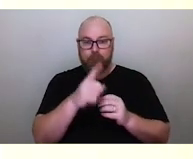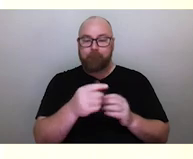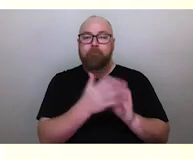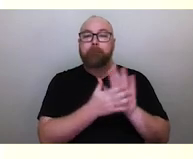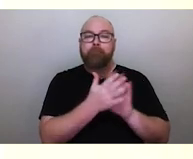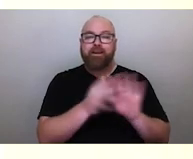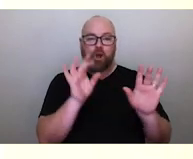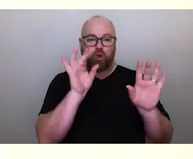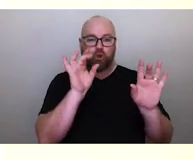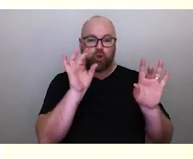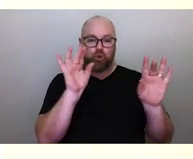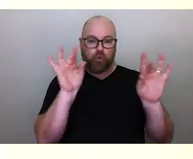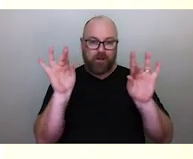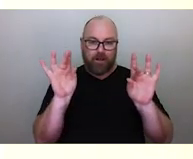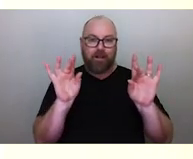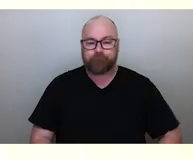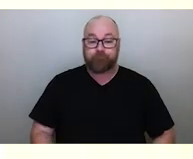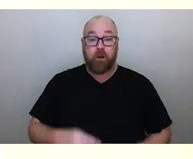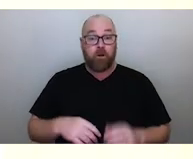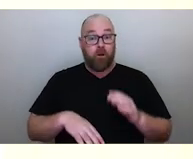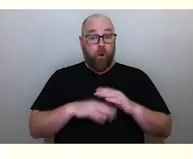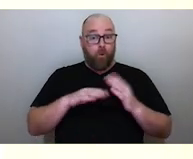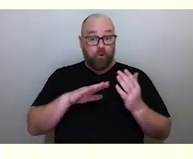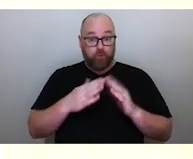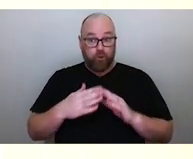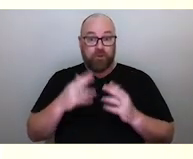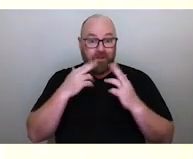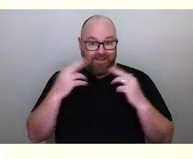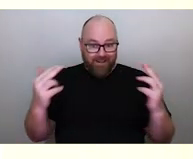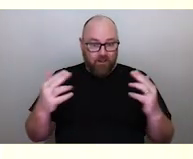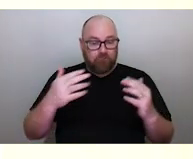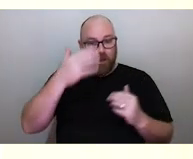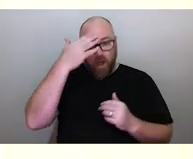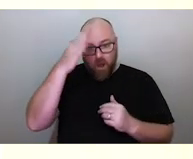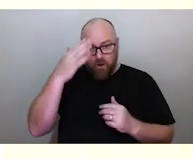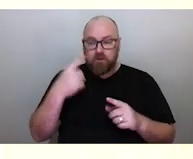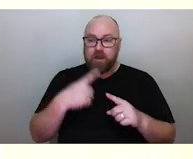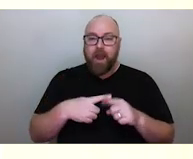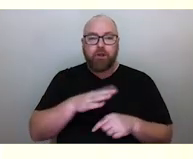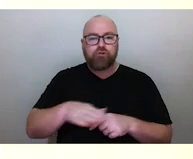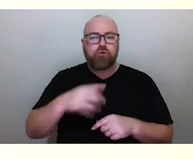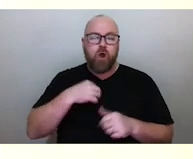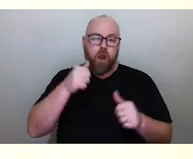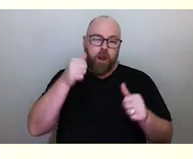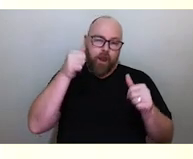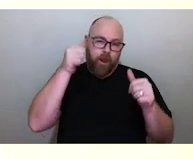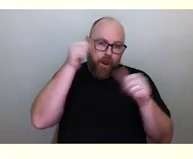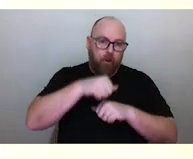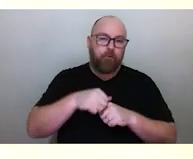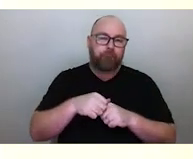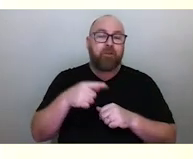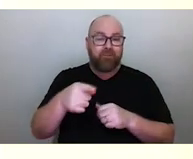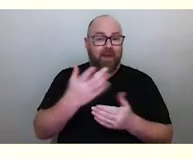Now the entire community sings the song, everyone from Elders to children know it and it's a way of passing this knowledge down.